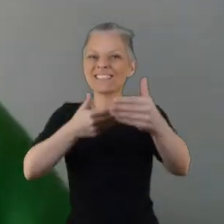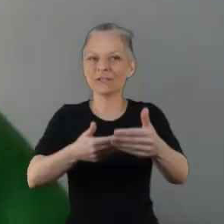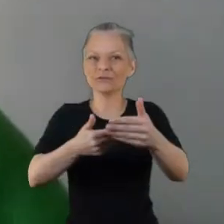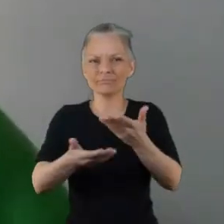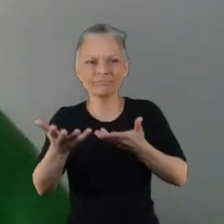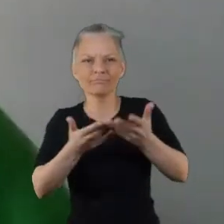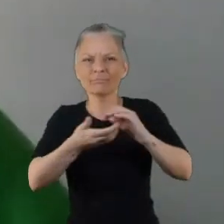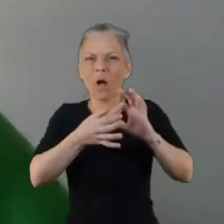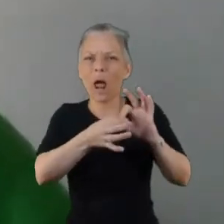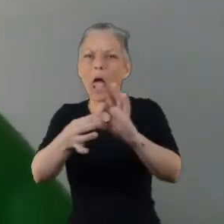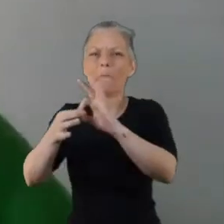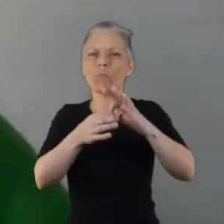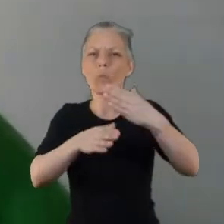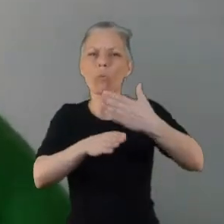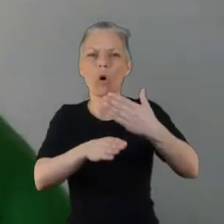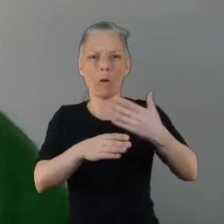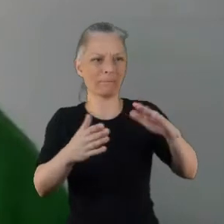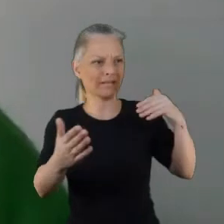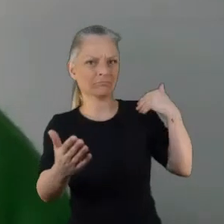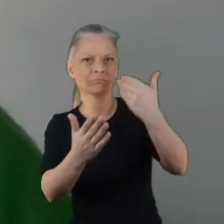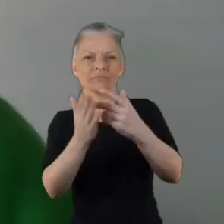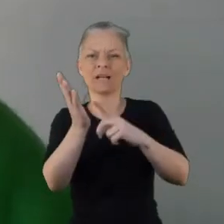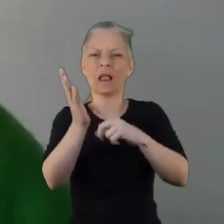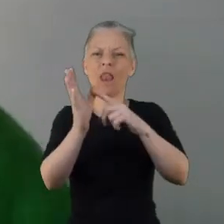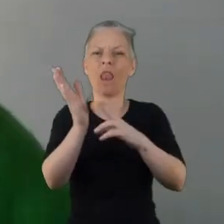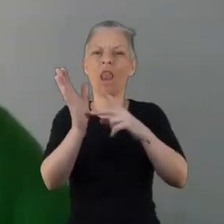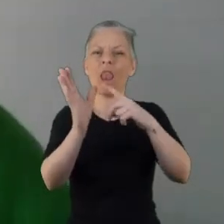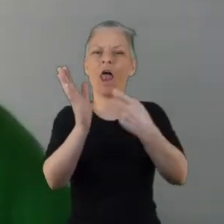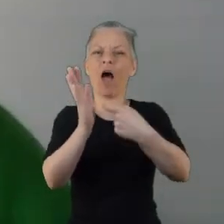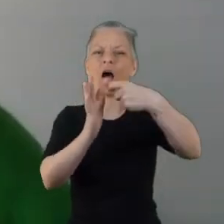work that we've been doing in Lanarkshire to co-design a new Mental Health Service.